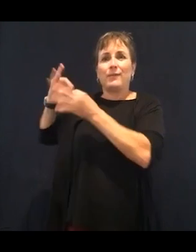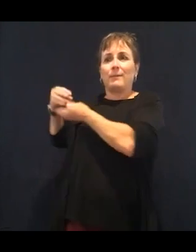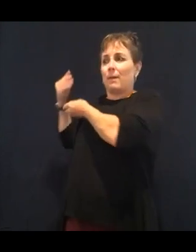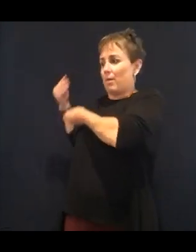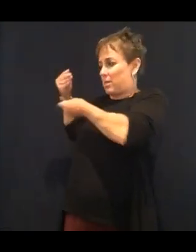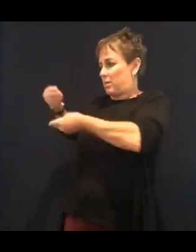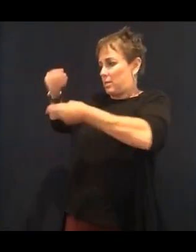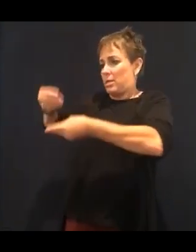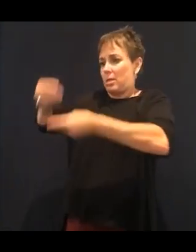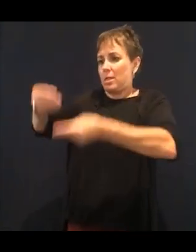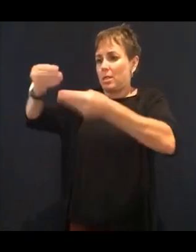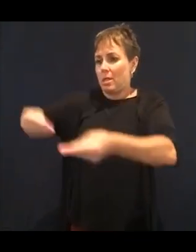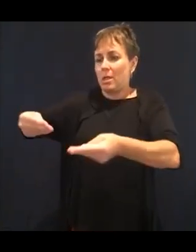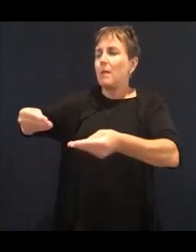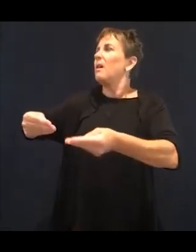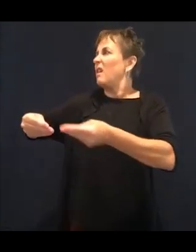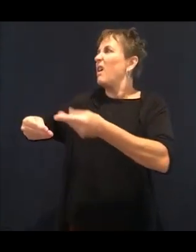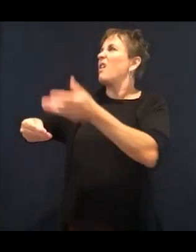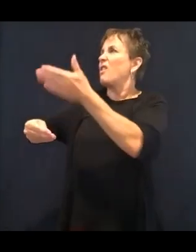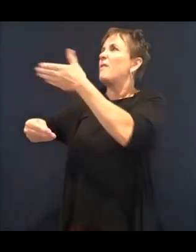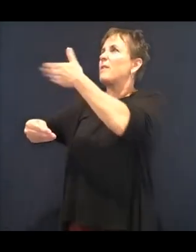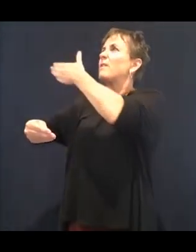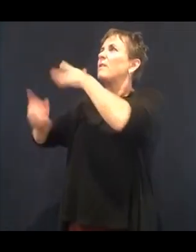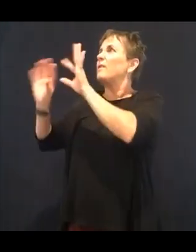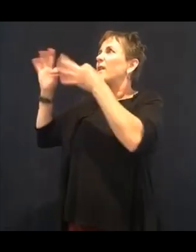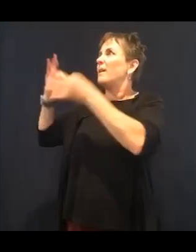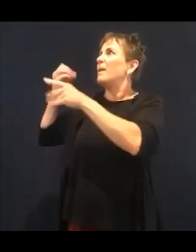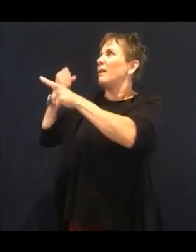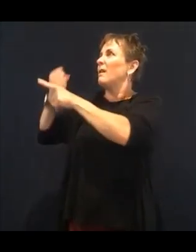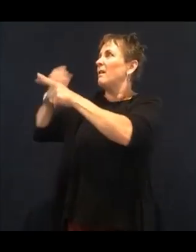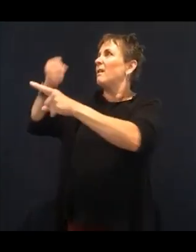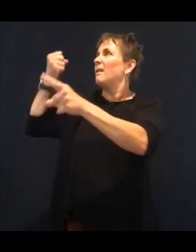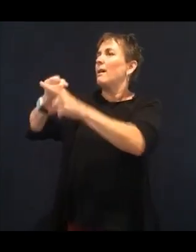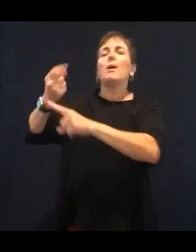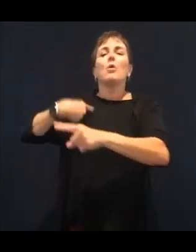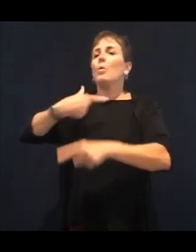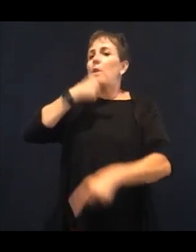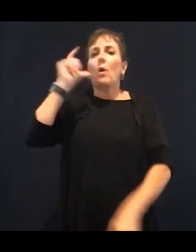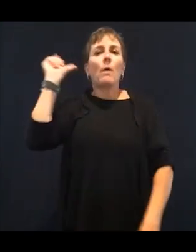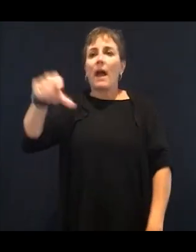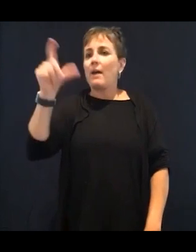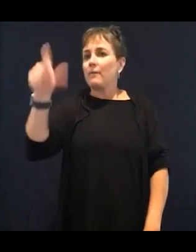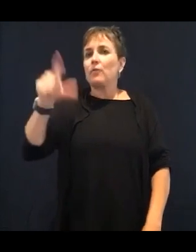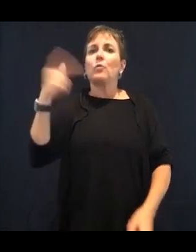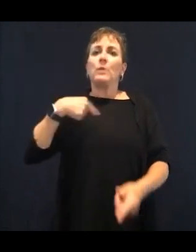and history and science show that we can